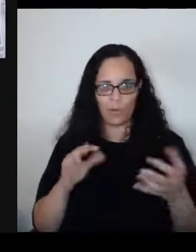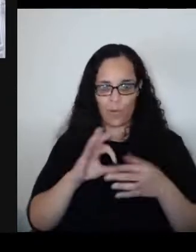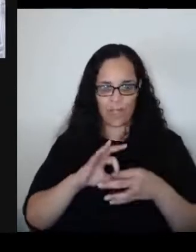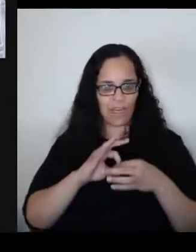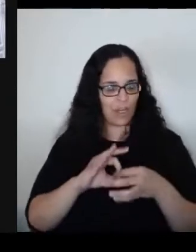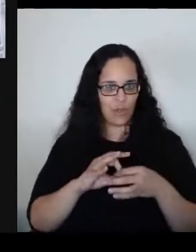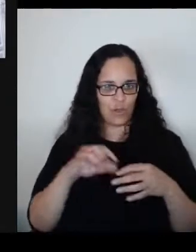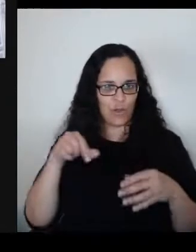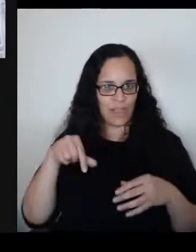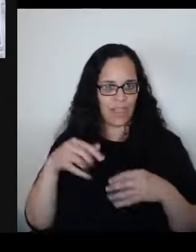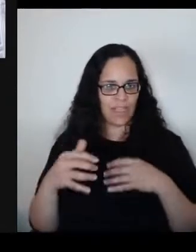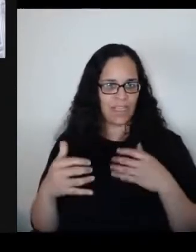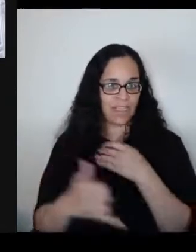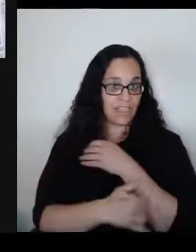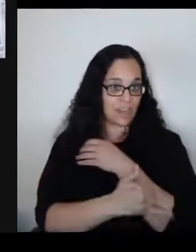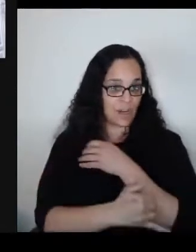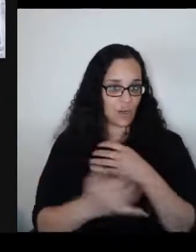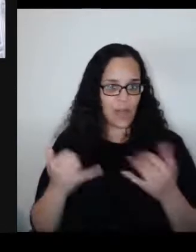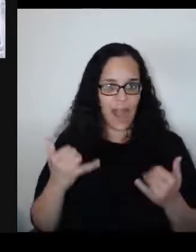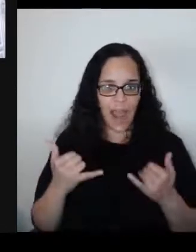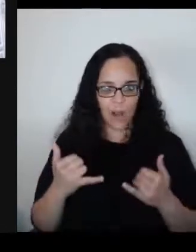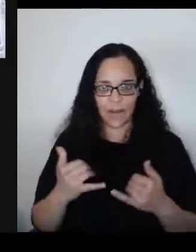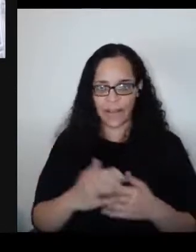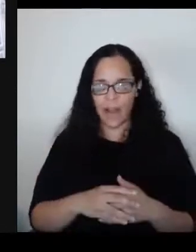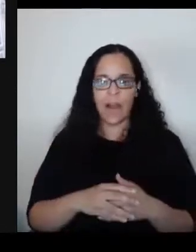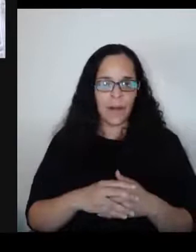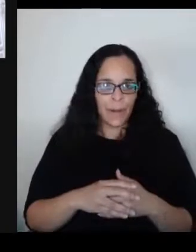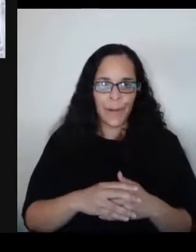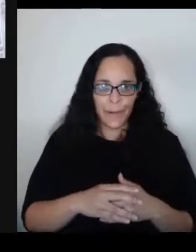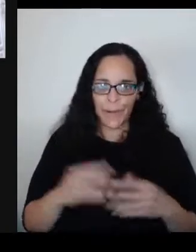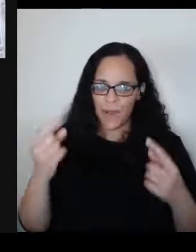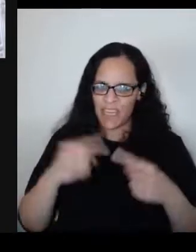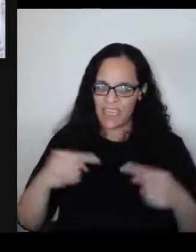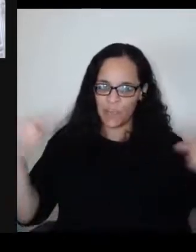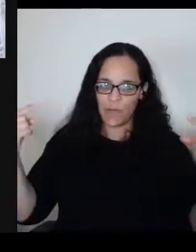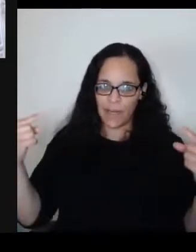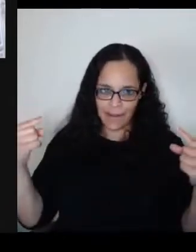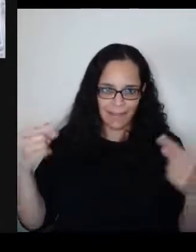The divisiveness and the unwillingness of people to speak,